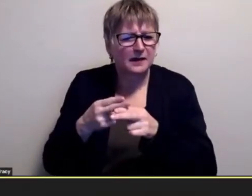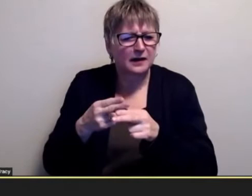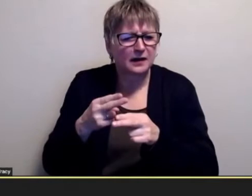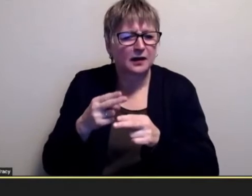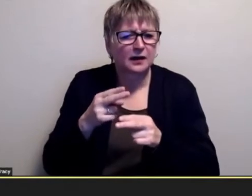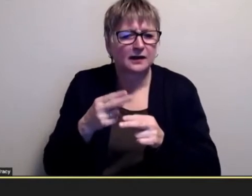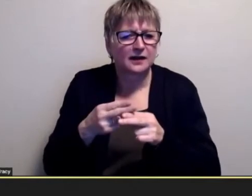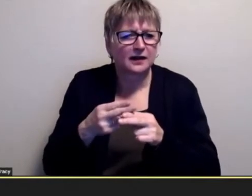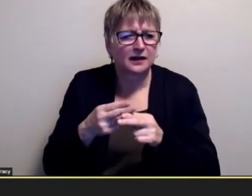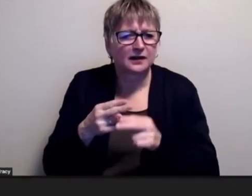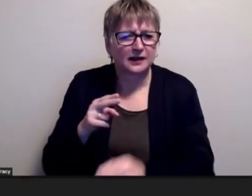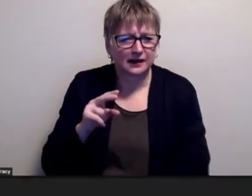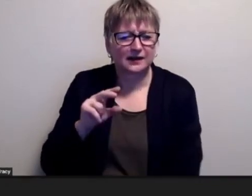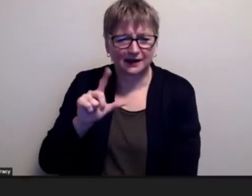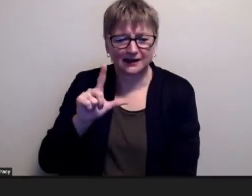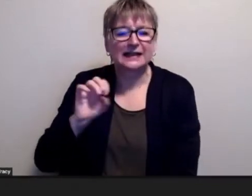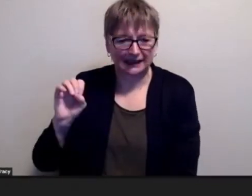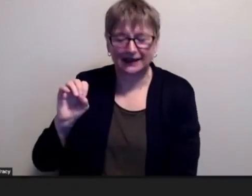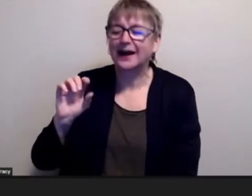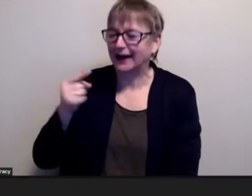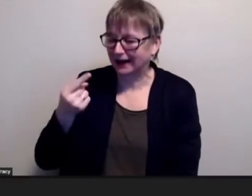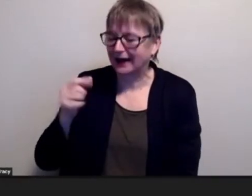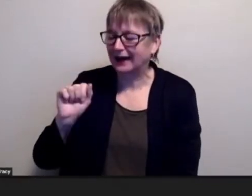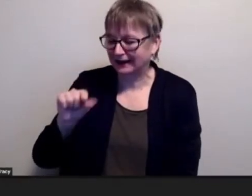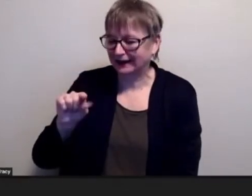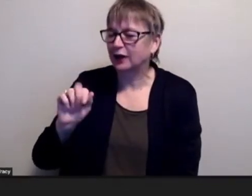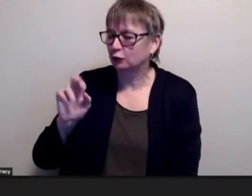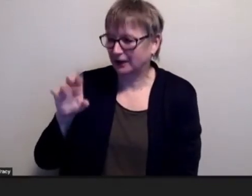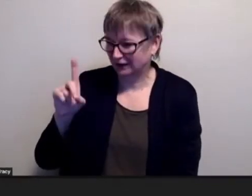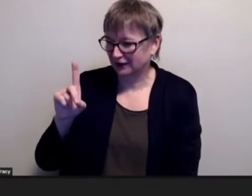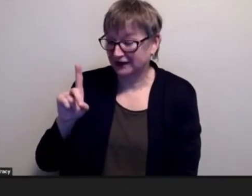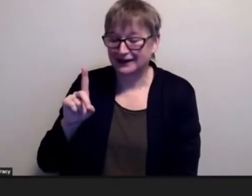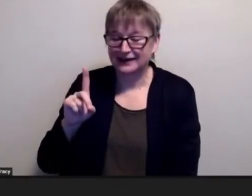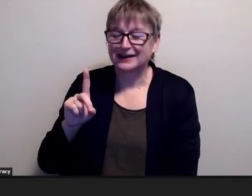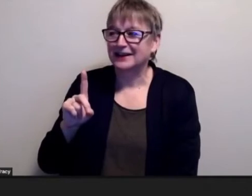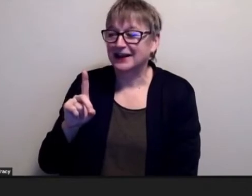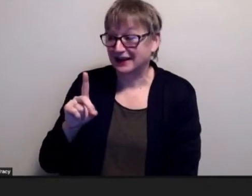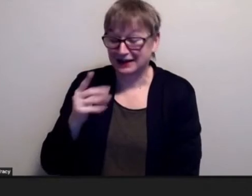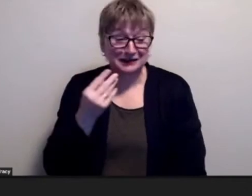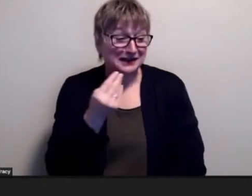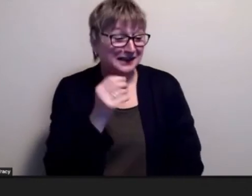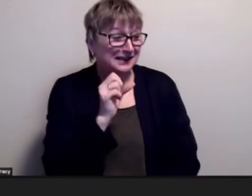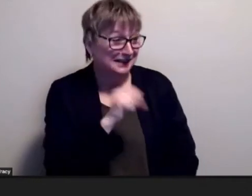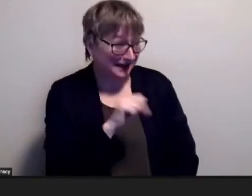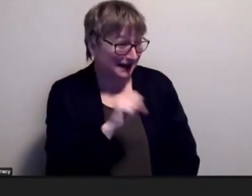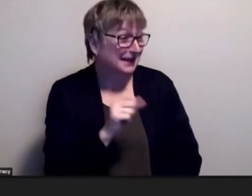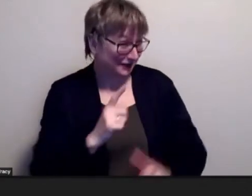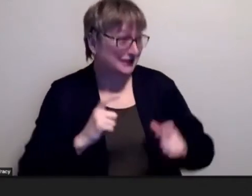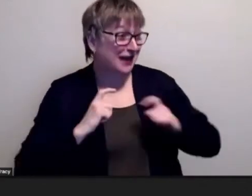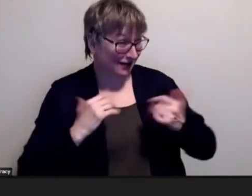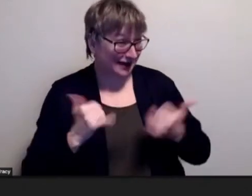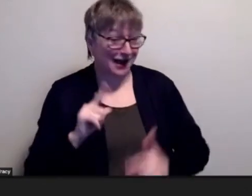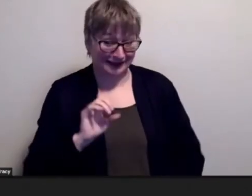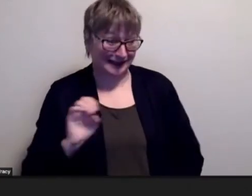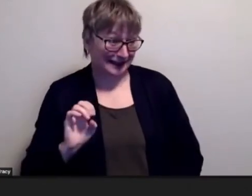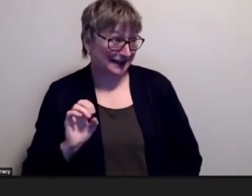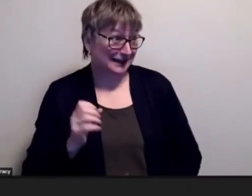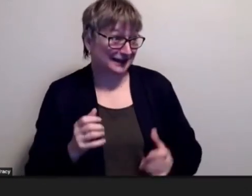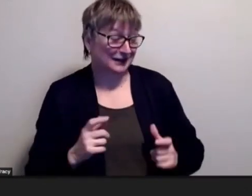his name was Lee Agaran he's retired now he's been tired um so he would facilitate the communication